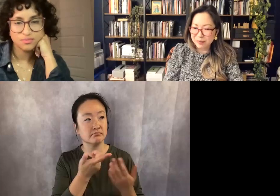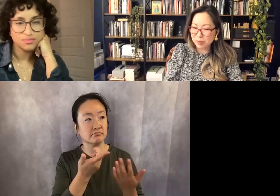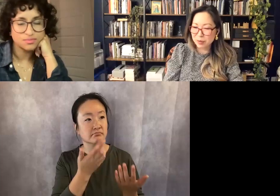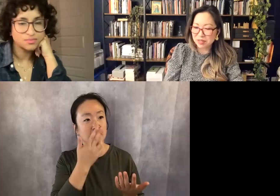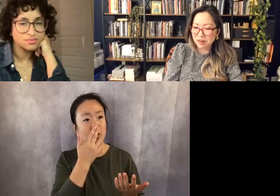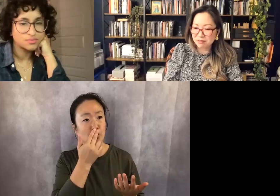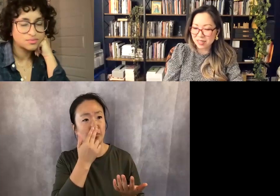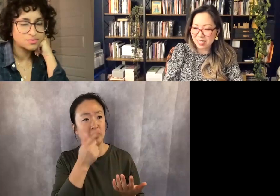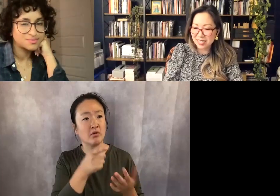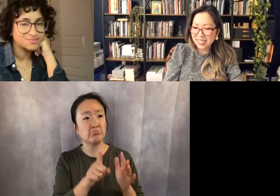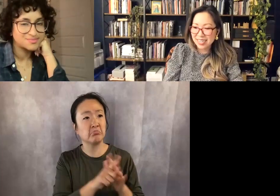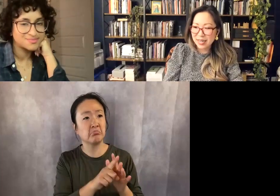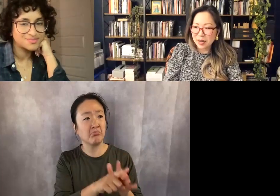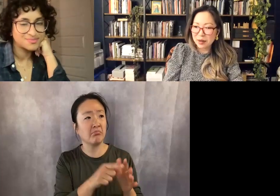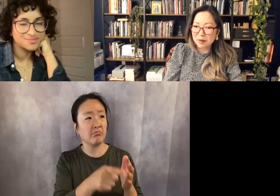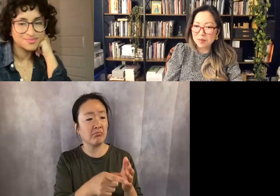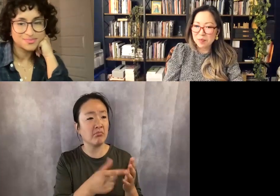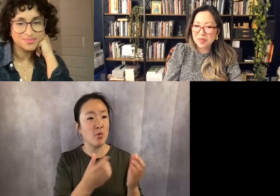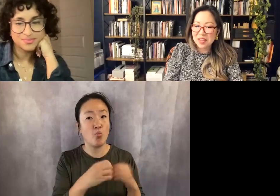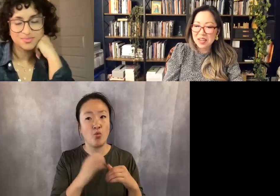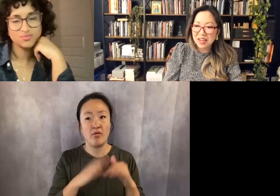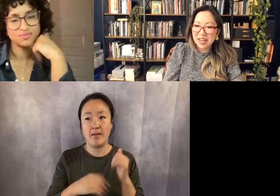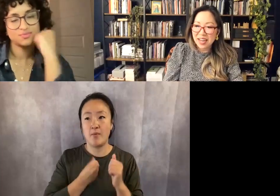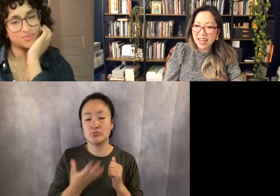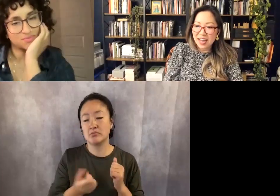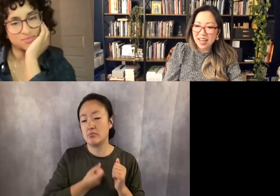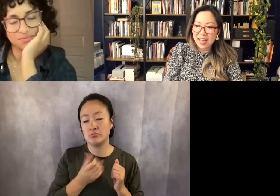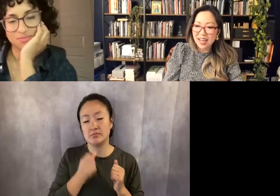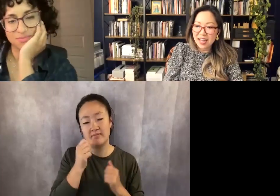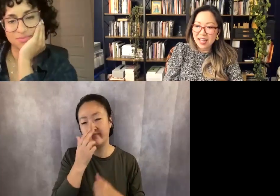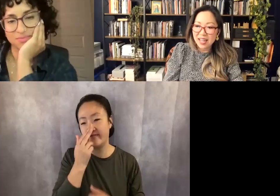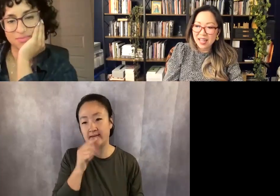poems are not funny.